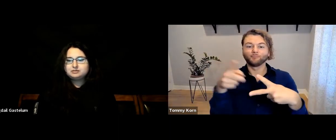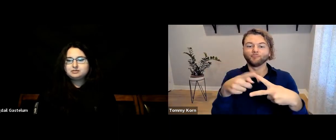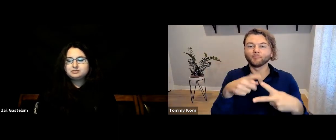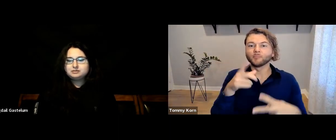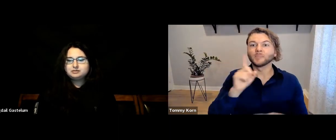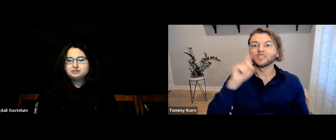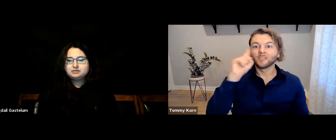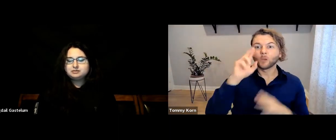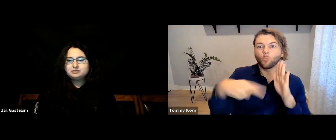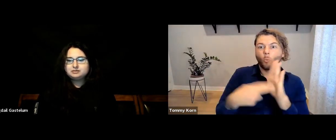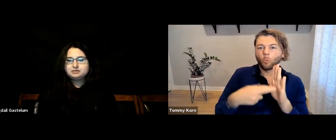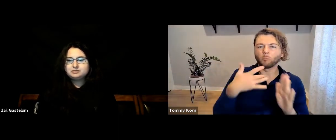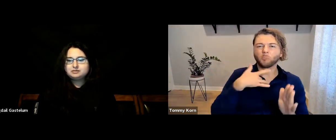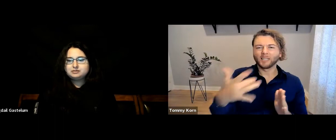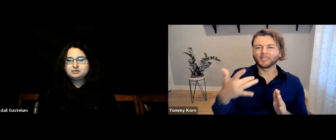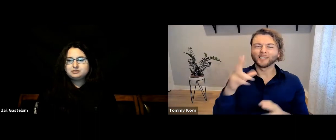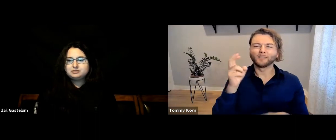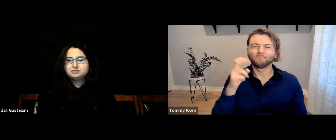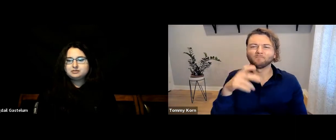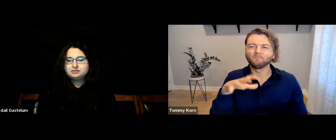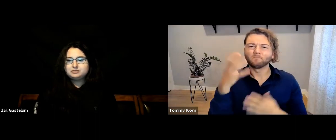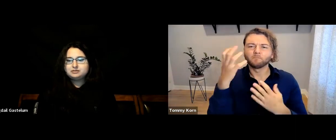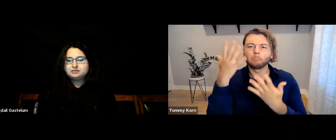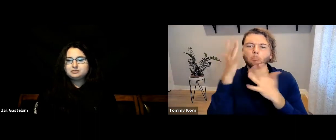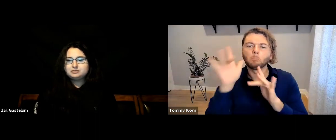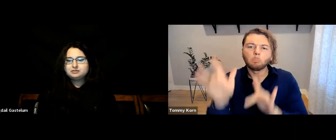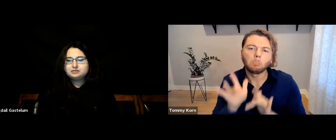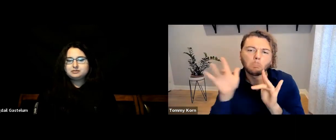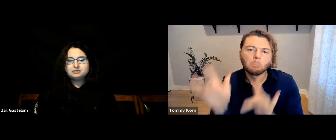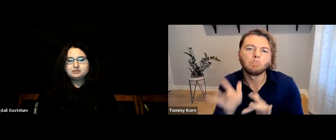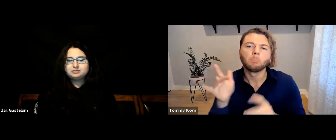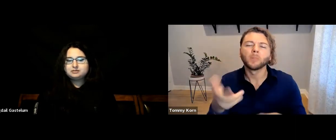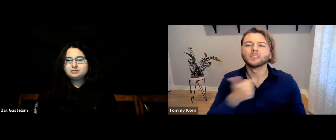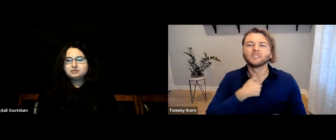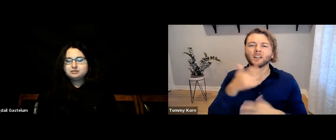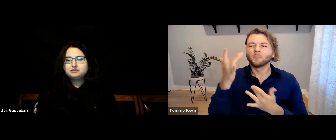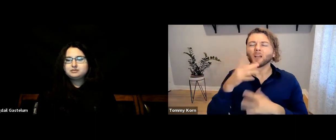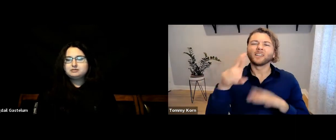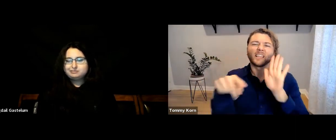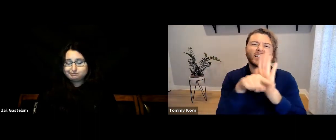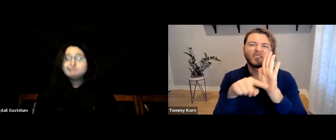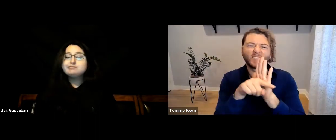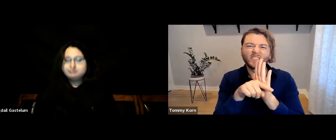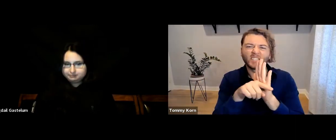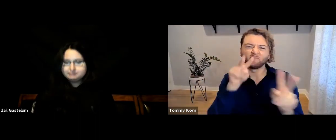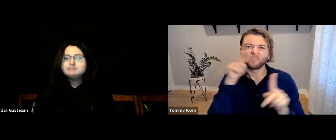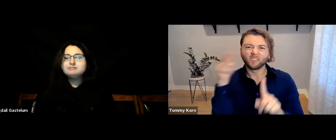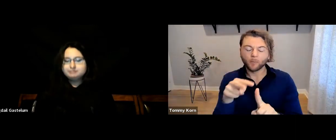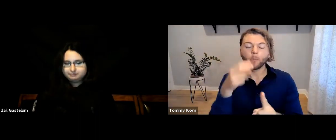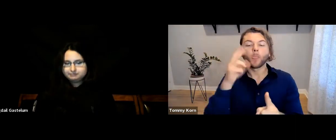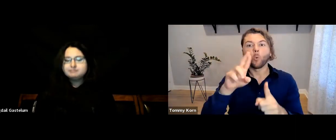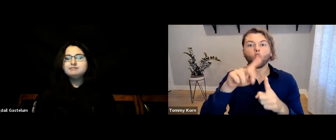One, the Deaf character is portrayed as someone who’s pitied and needs sympathy, and their Deafness is viewed in a negative light.